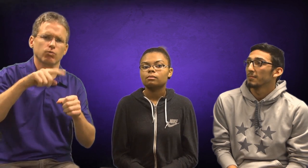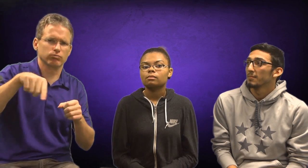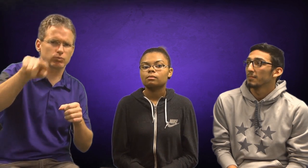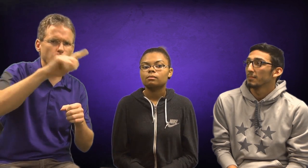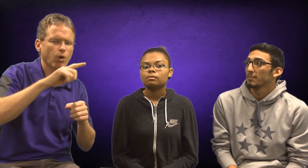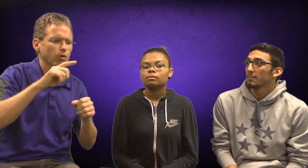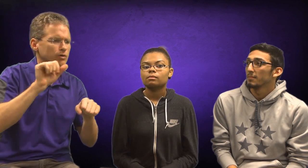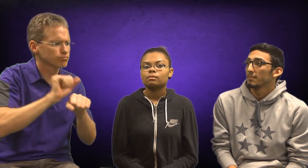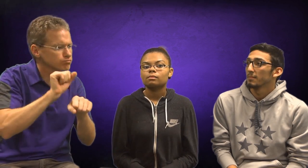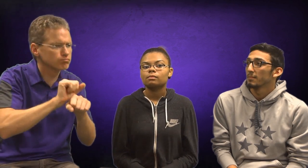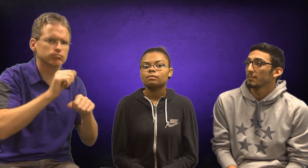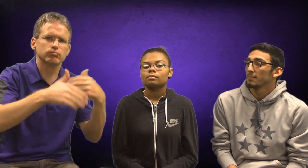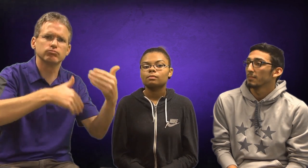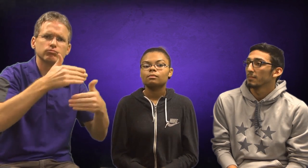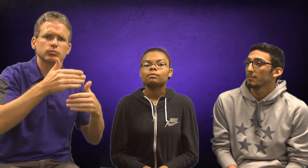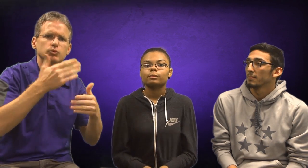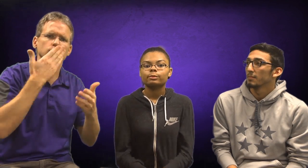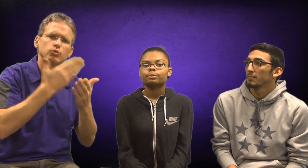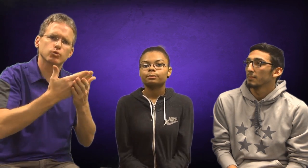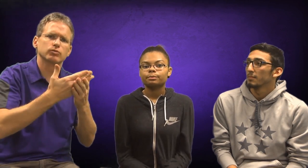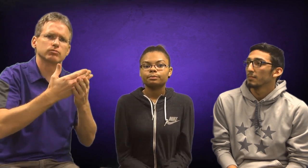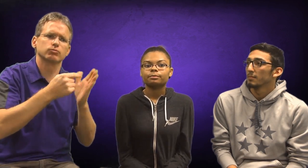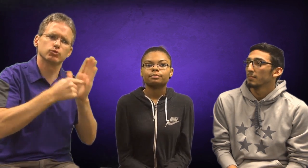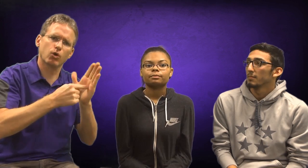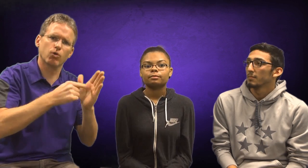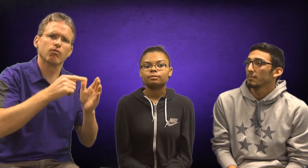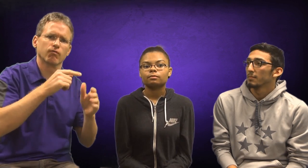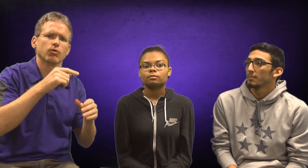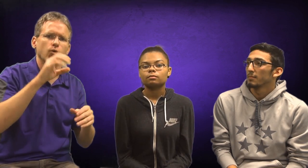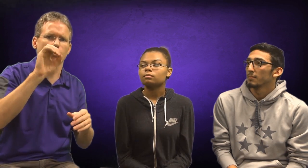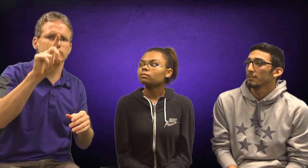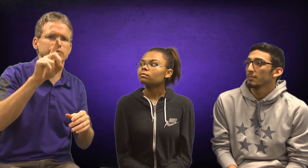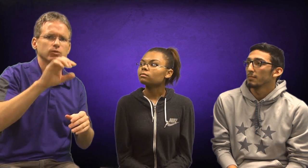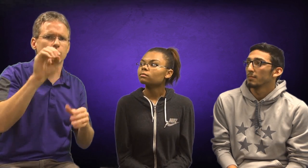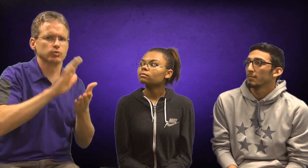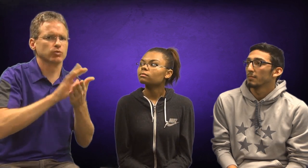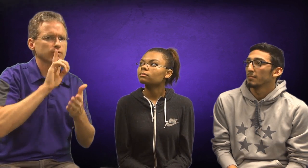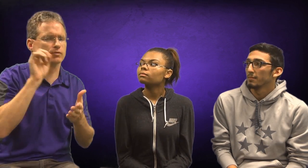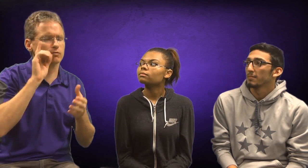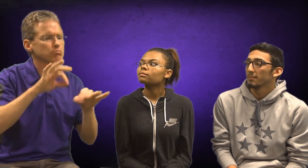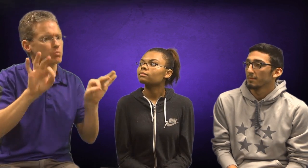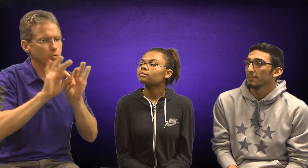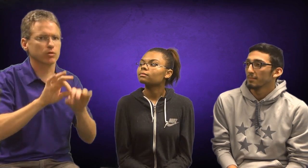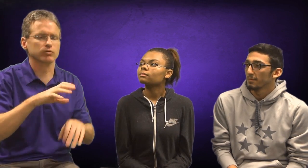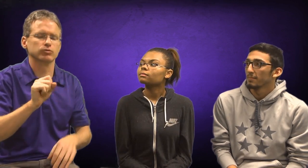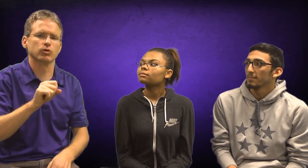So work hard, do your best, be a good role model to OSD. It's important.